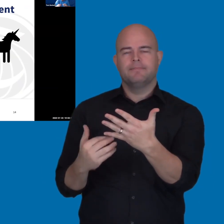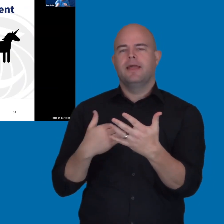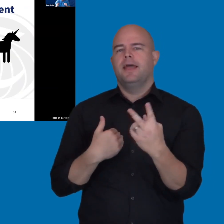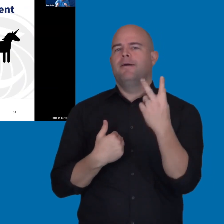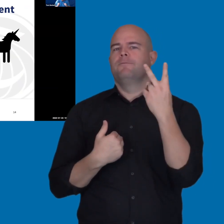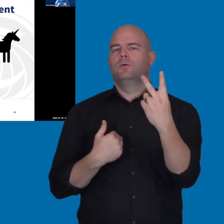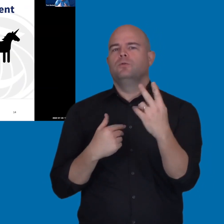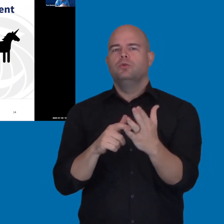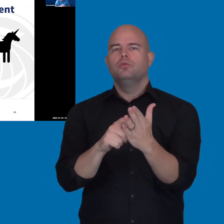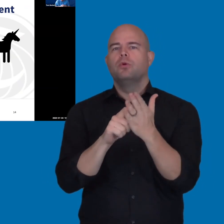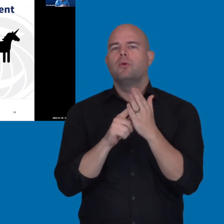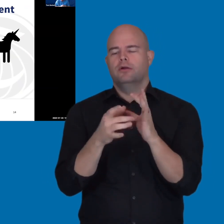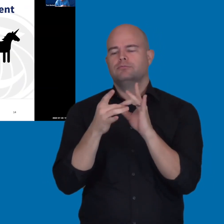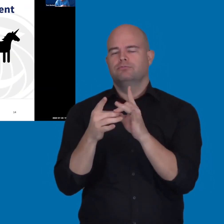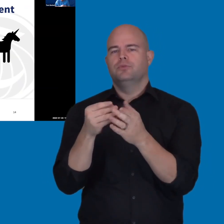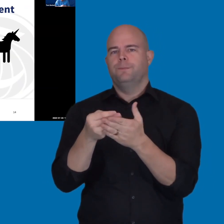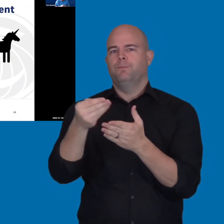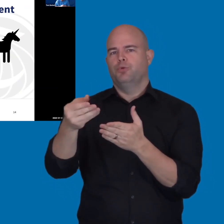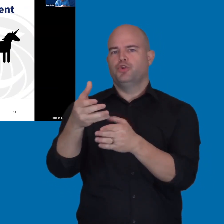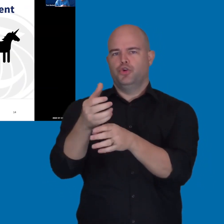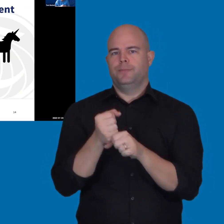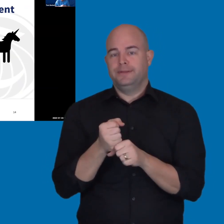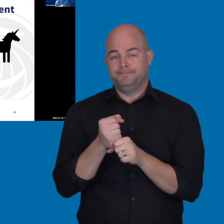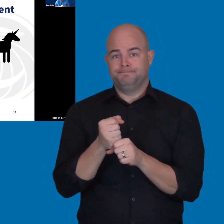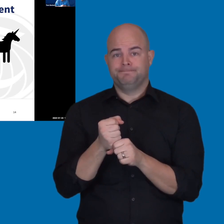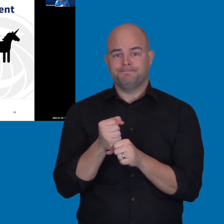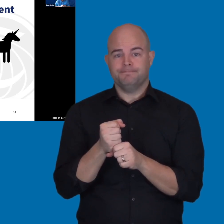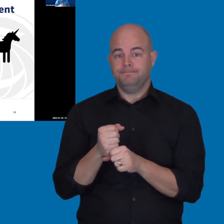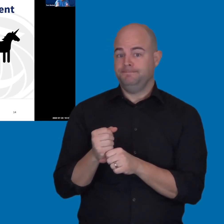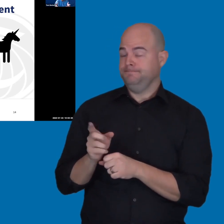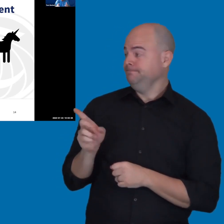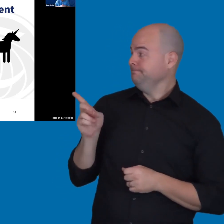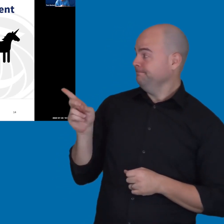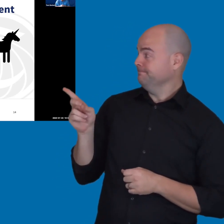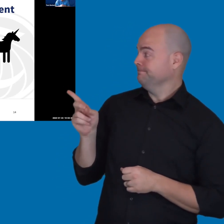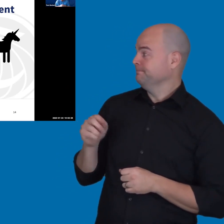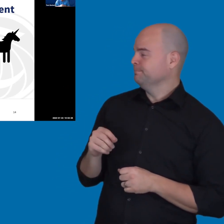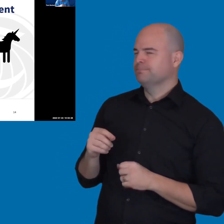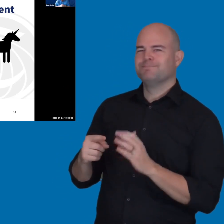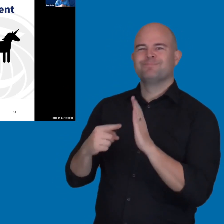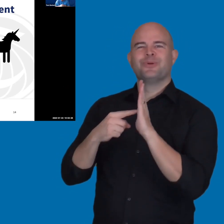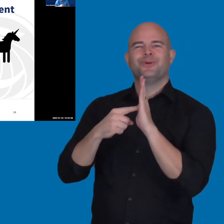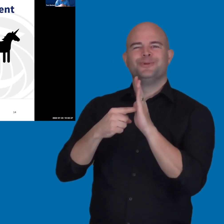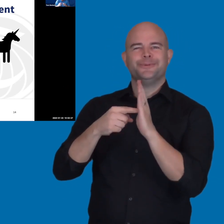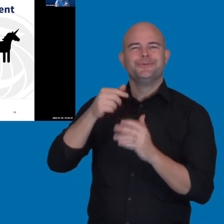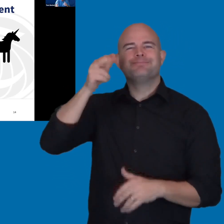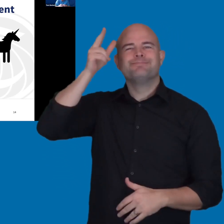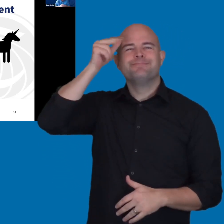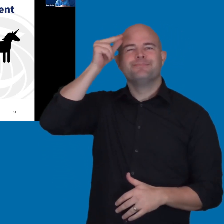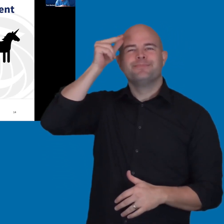So, there's two requirements when it comes to procurement. And on this screen I have a unicorn.